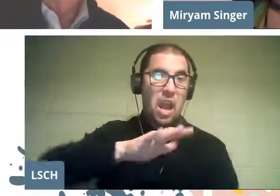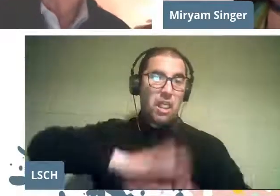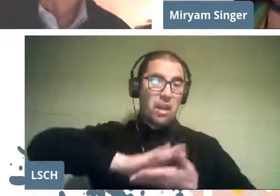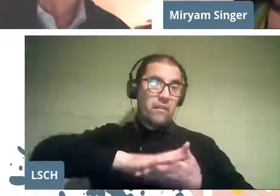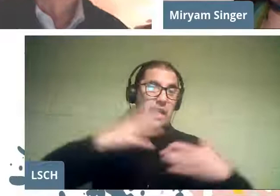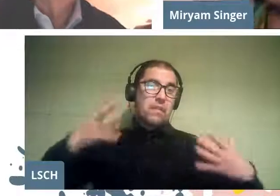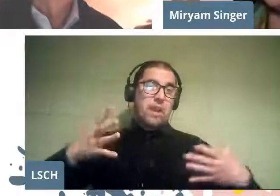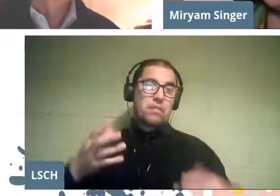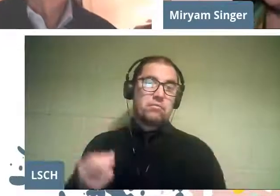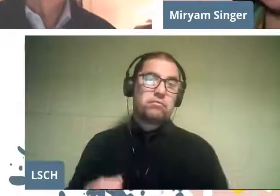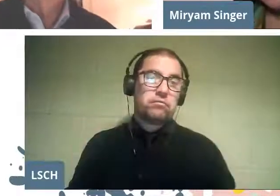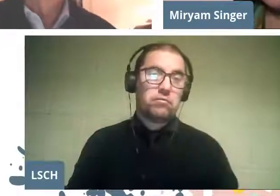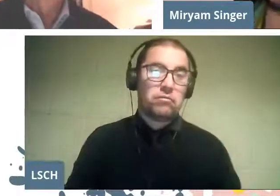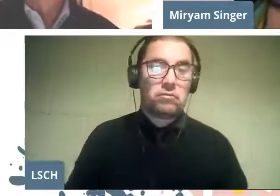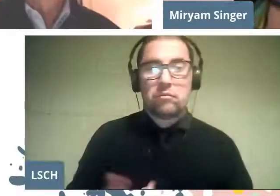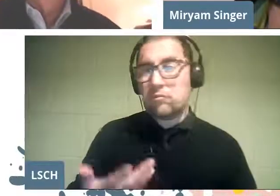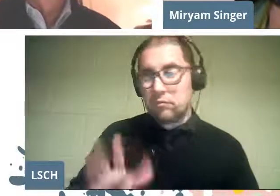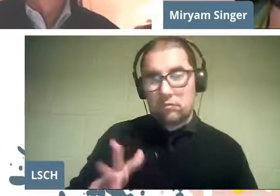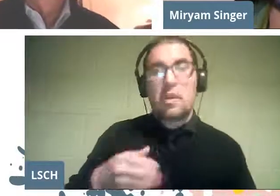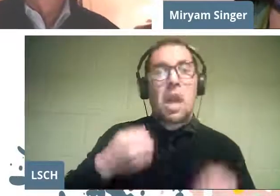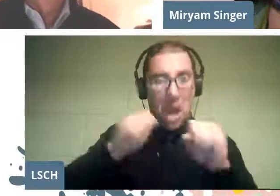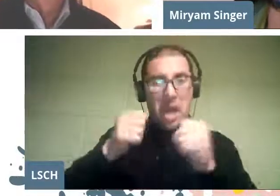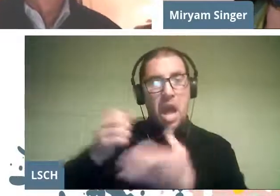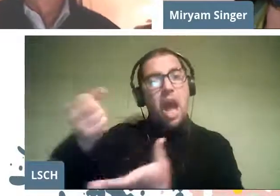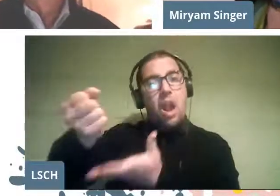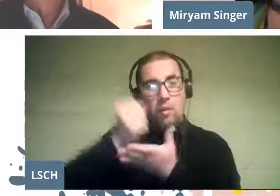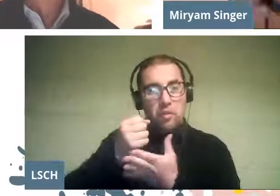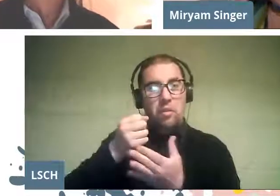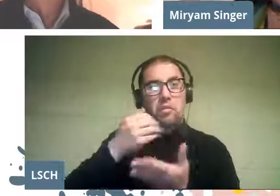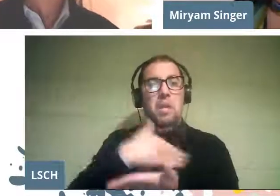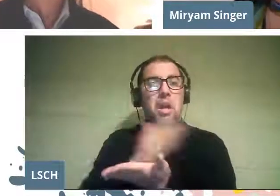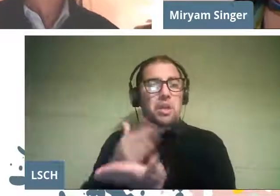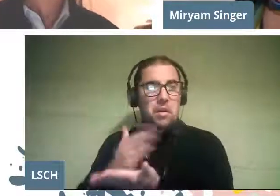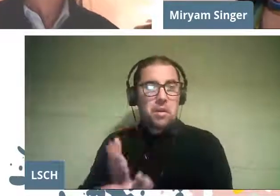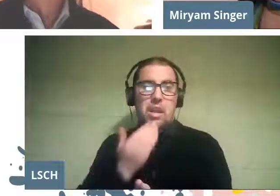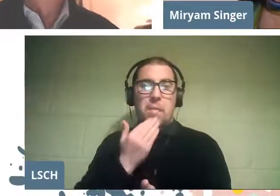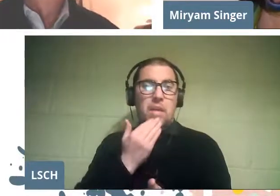Well, contest, earn the funds, and then manage the funds